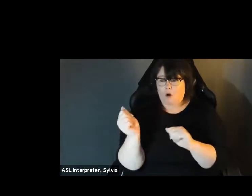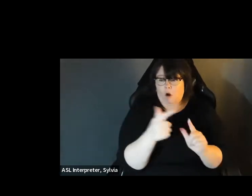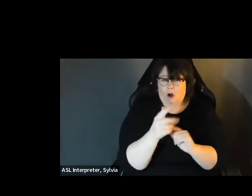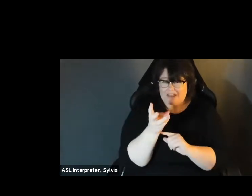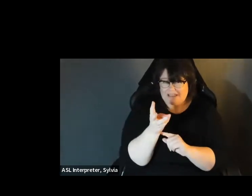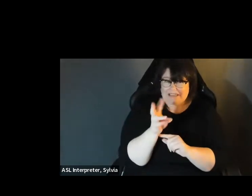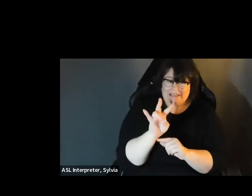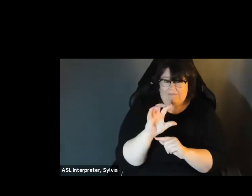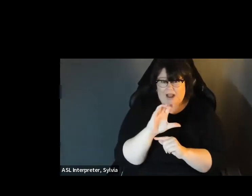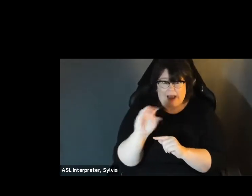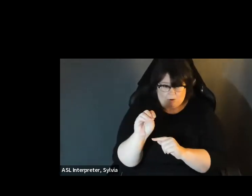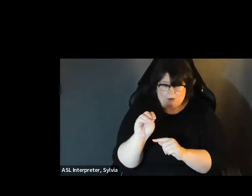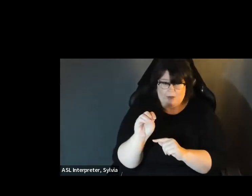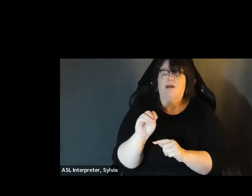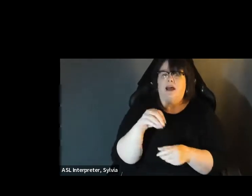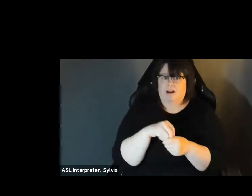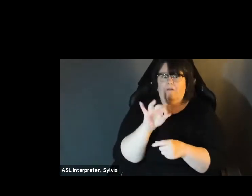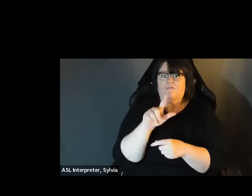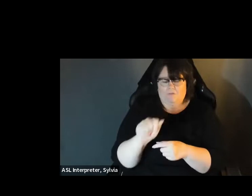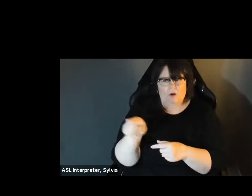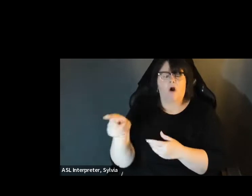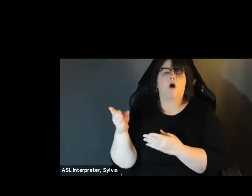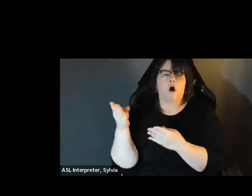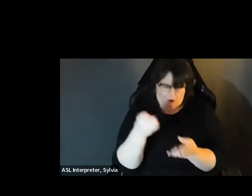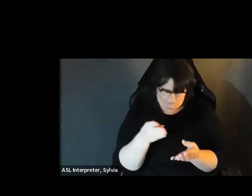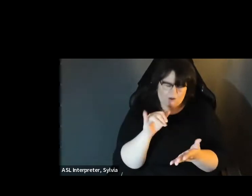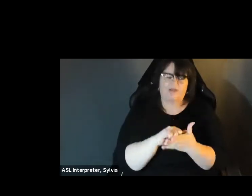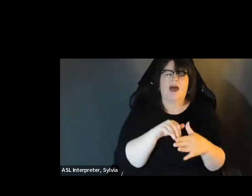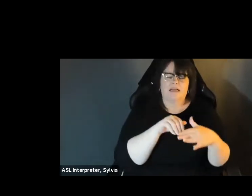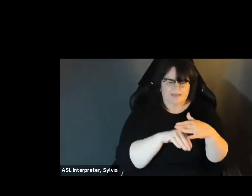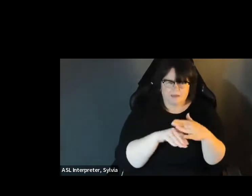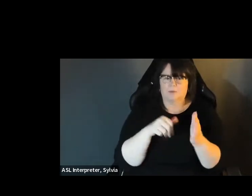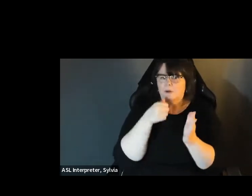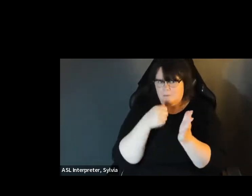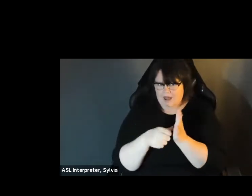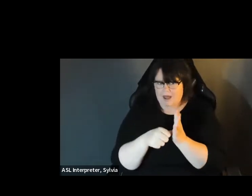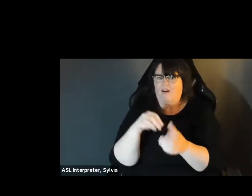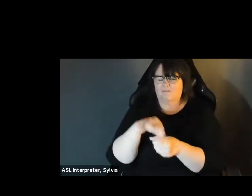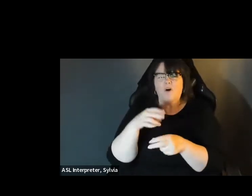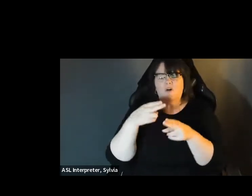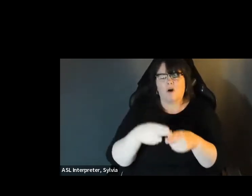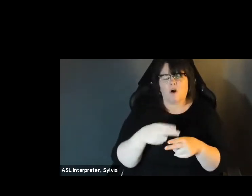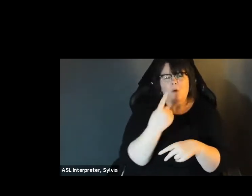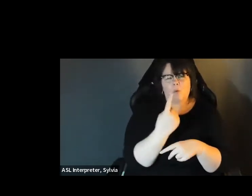is reach out every two all 67 counties in Florida offer now accessible vote by Offer, now accessible vote by mail, as what we call a one-way valid delivery.